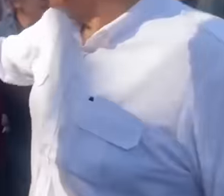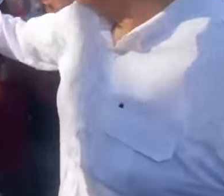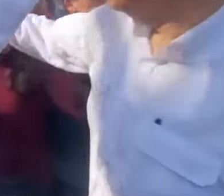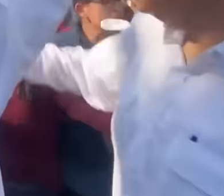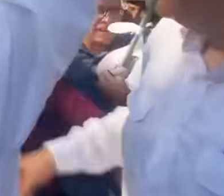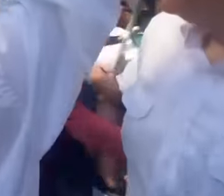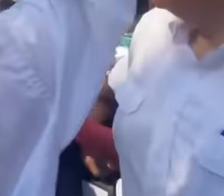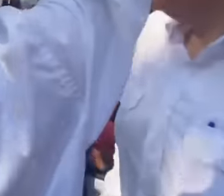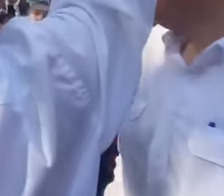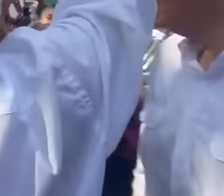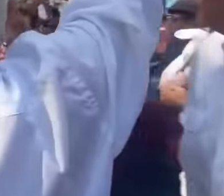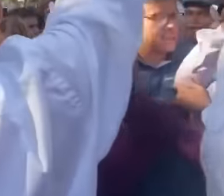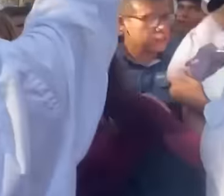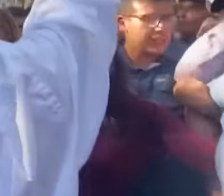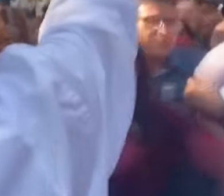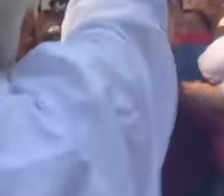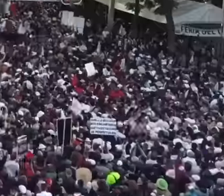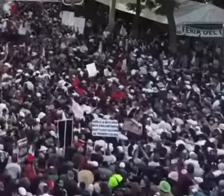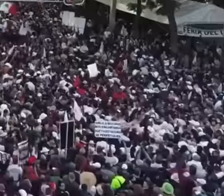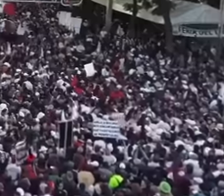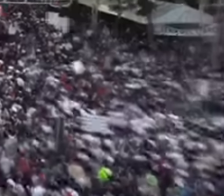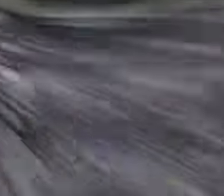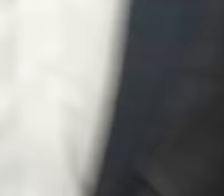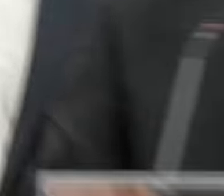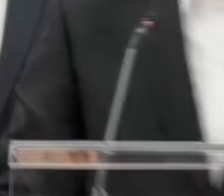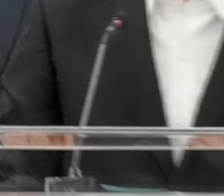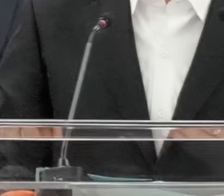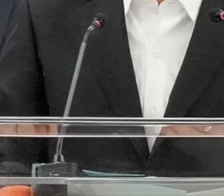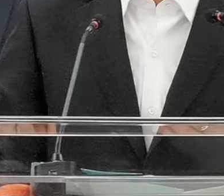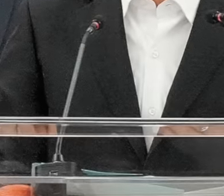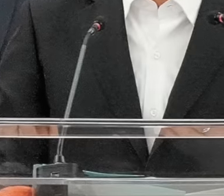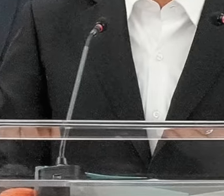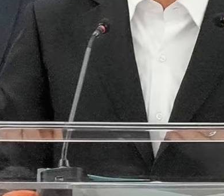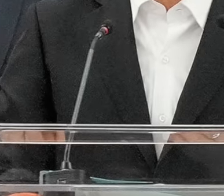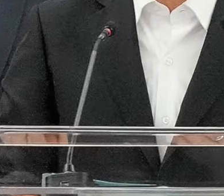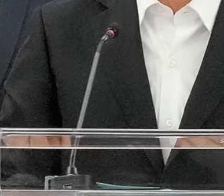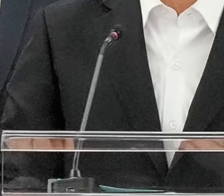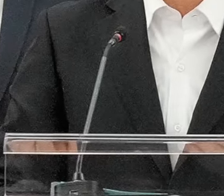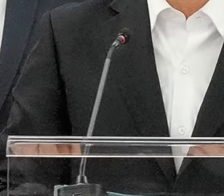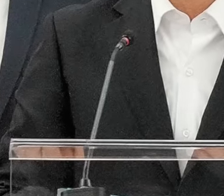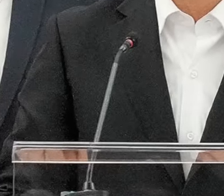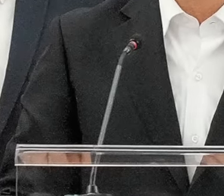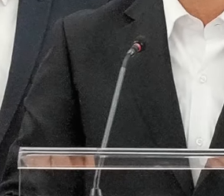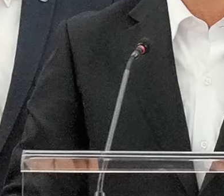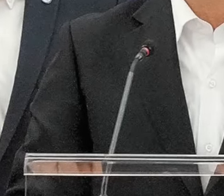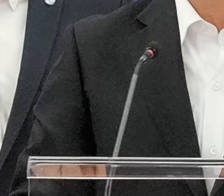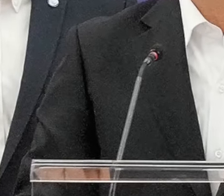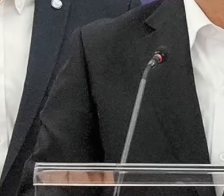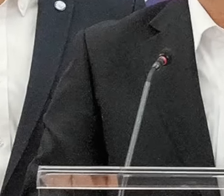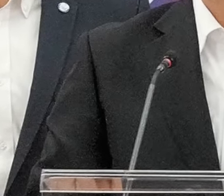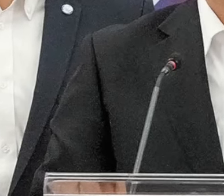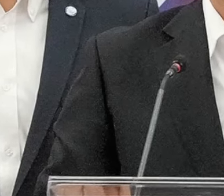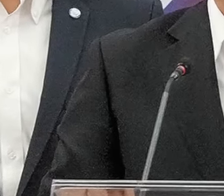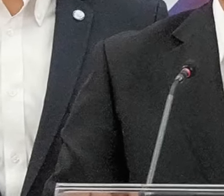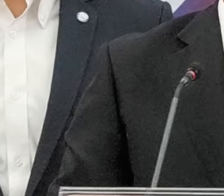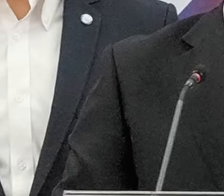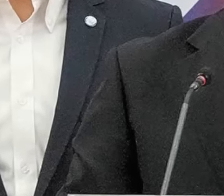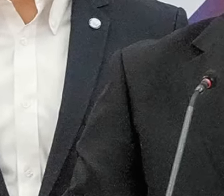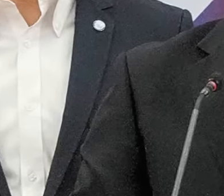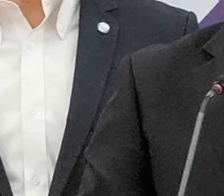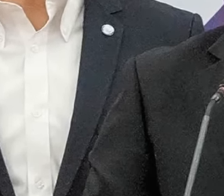past today with a lump in their throat the opponents are living